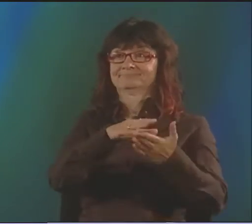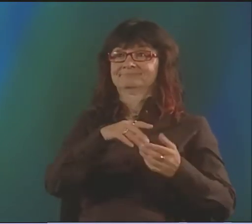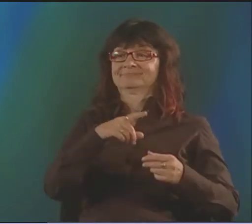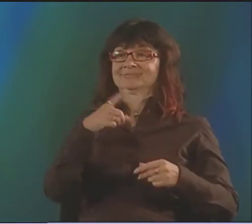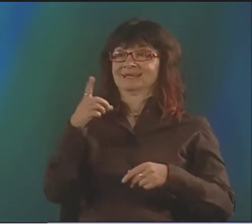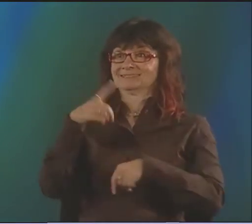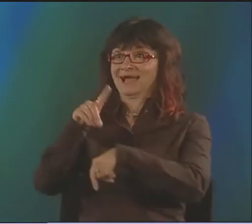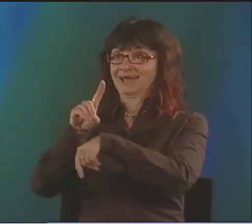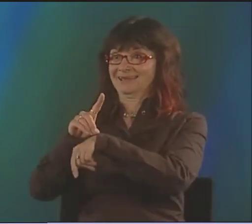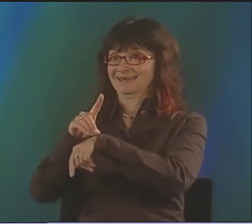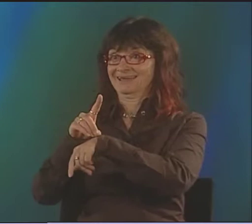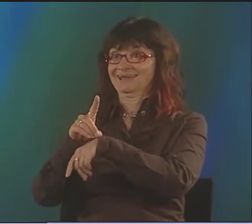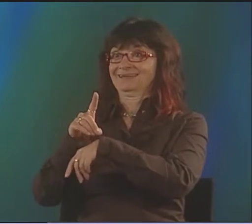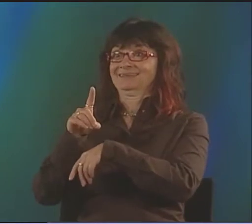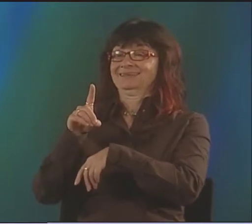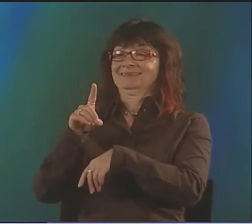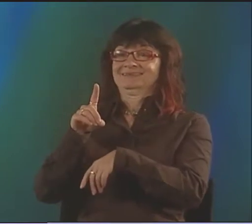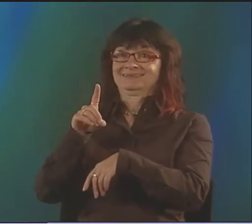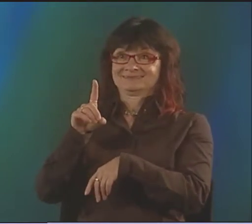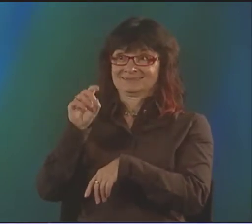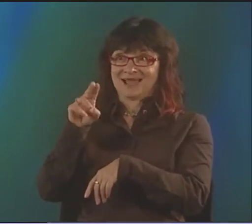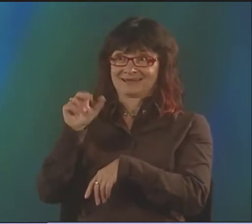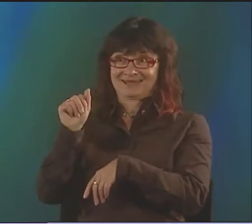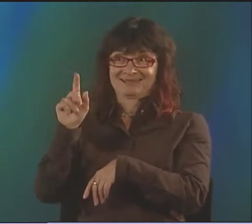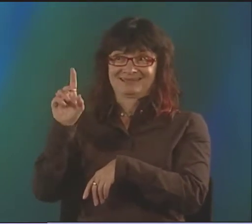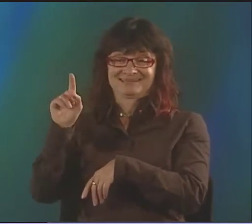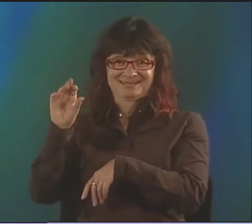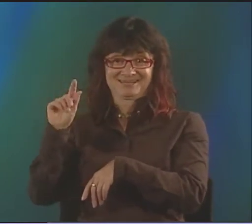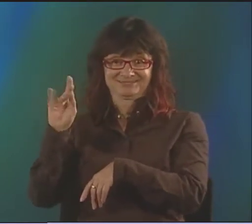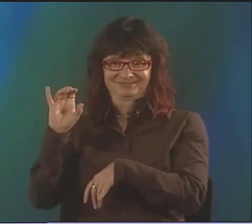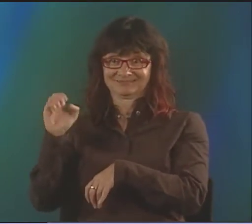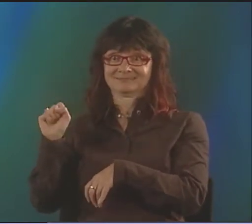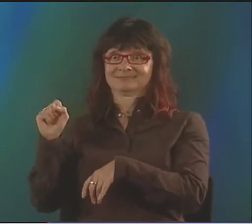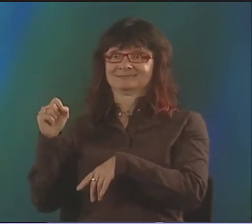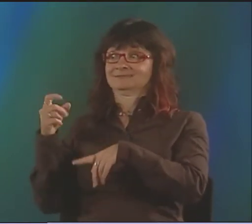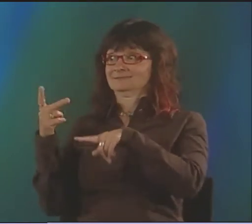WELL, WHAT I WOULD DO IS I WOULD CREATE MY POETRY, AND THEN I WOULD TAPE IT.